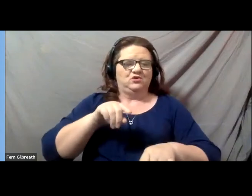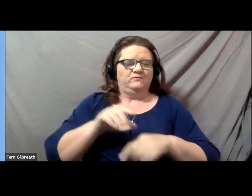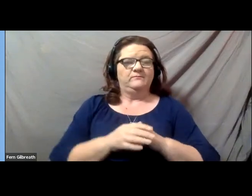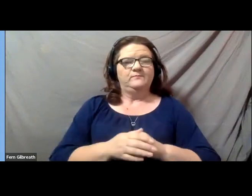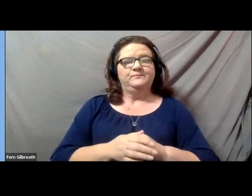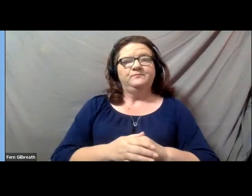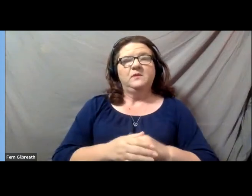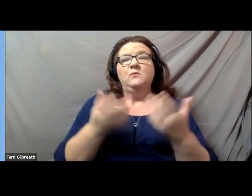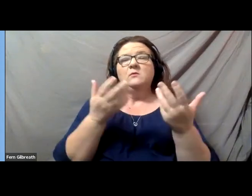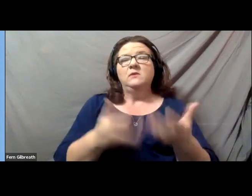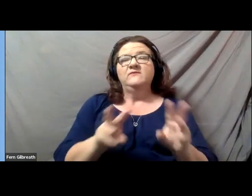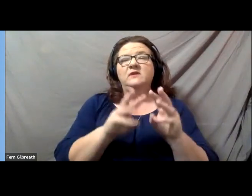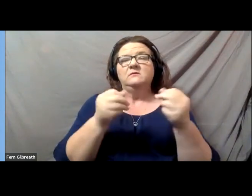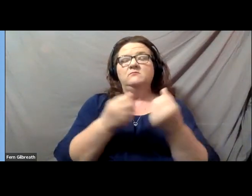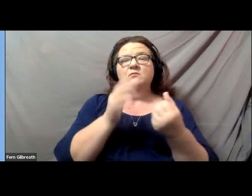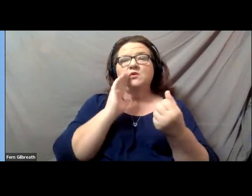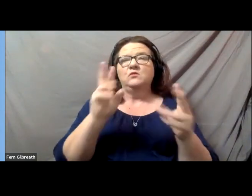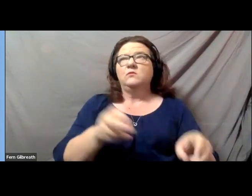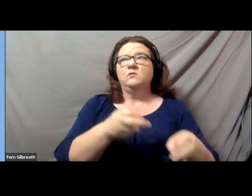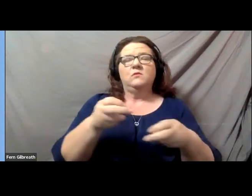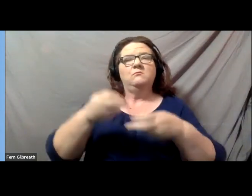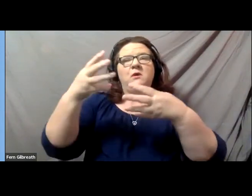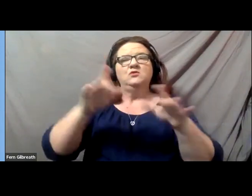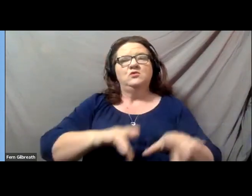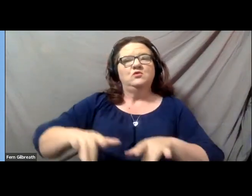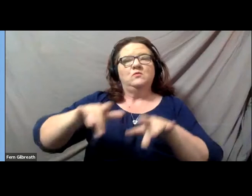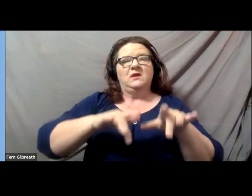we'll be posting a recording of the Regents' Lecture on the